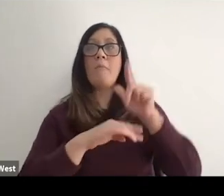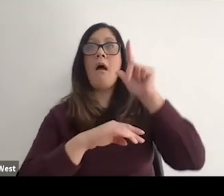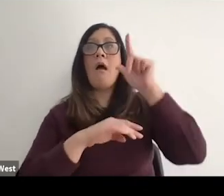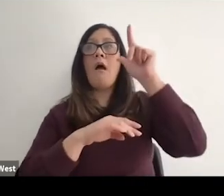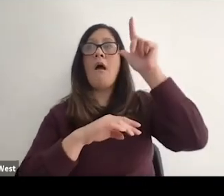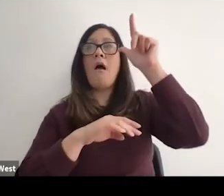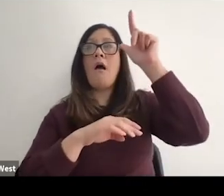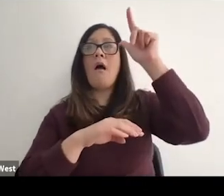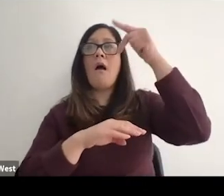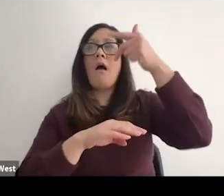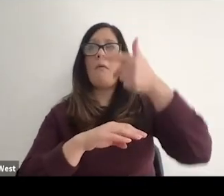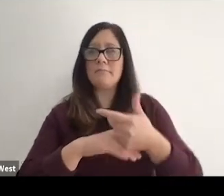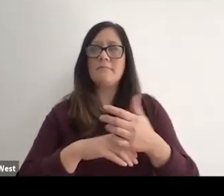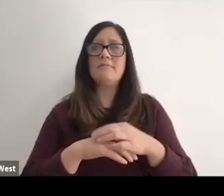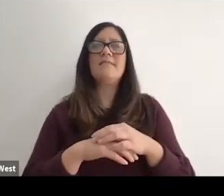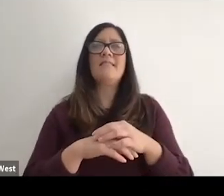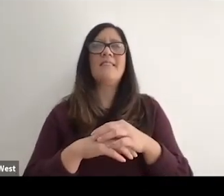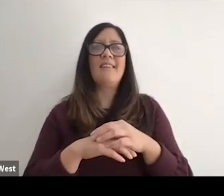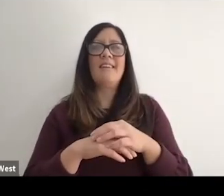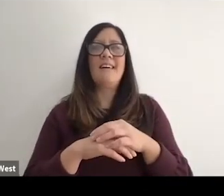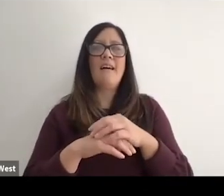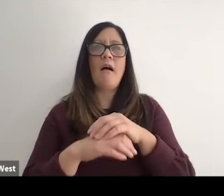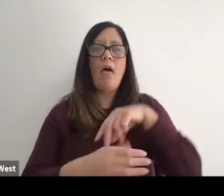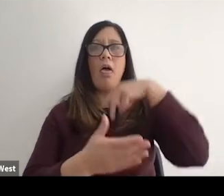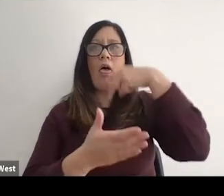I snapped my left leg in half at